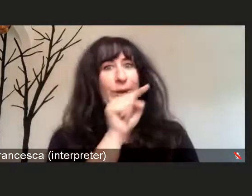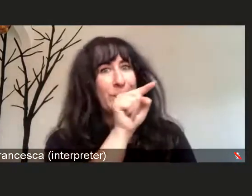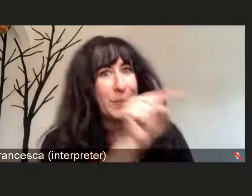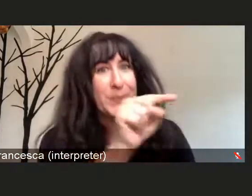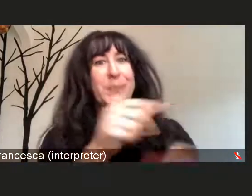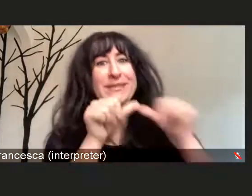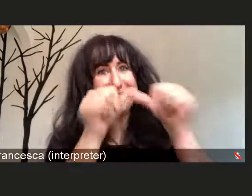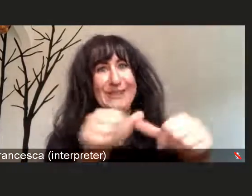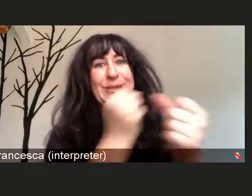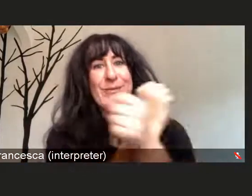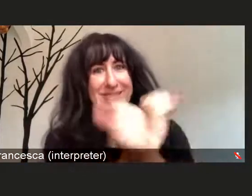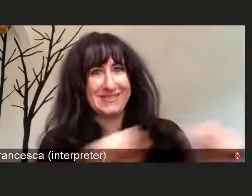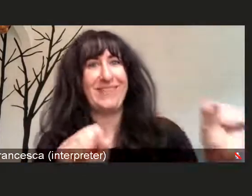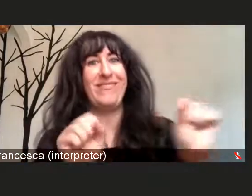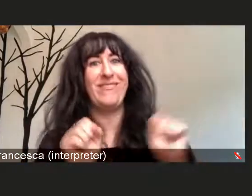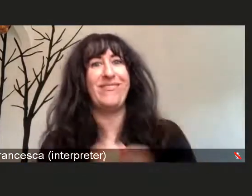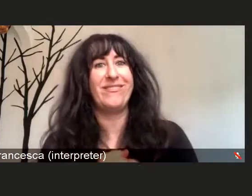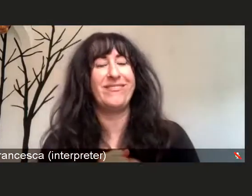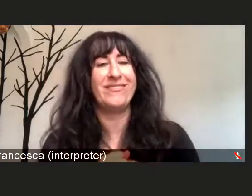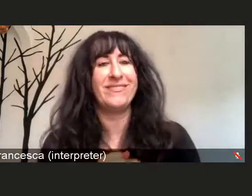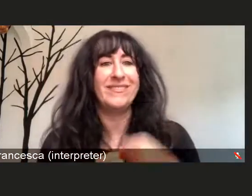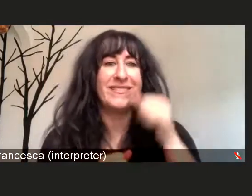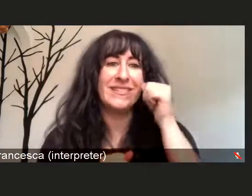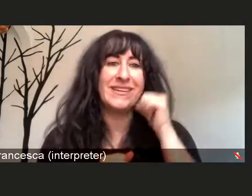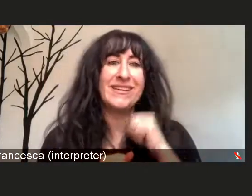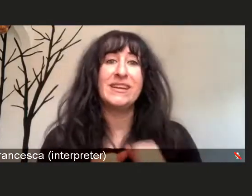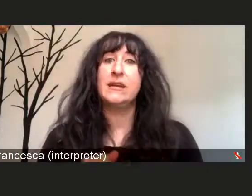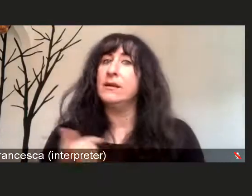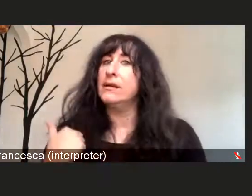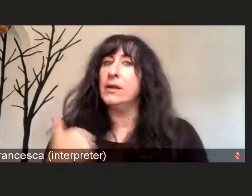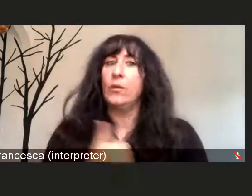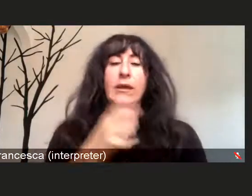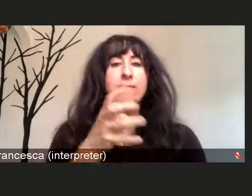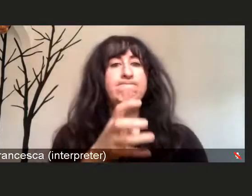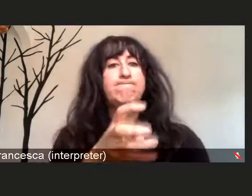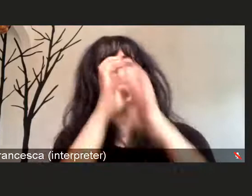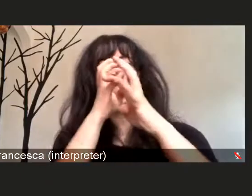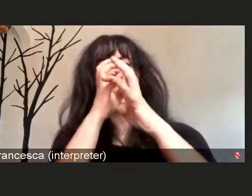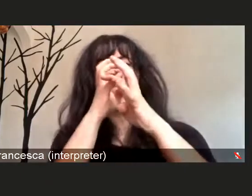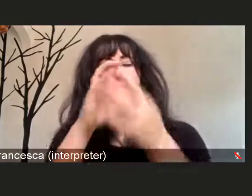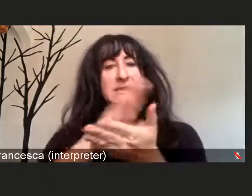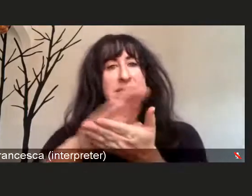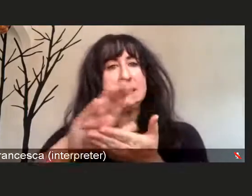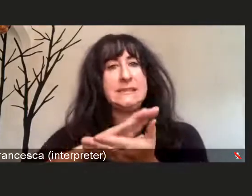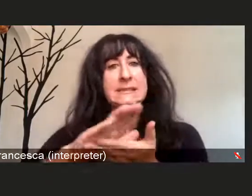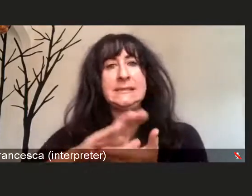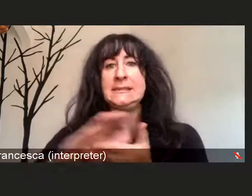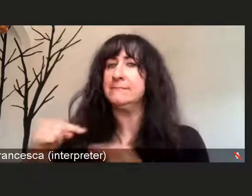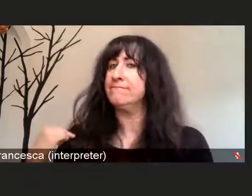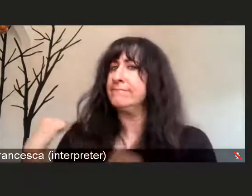We continue our stringent cleaning policies to make sure that things are being wiped down